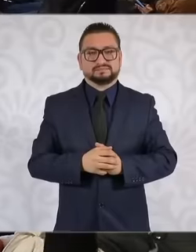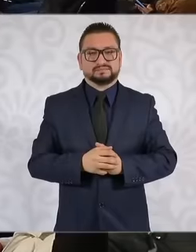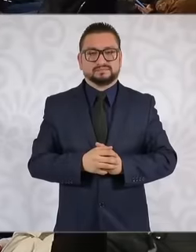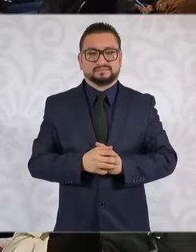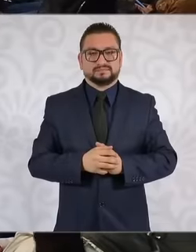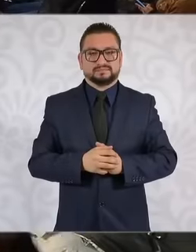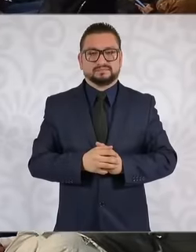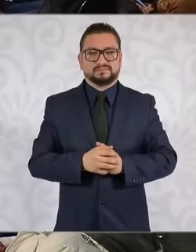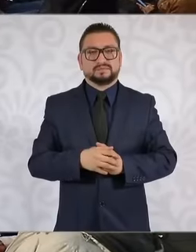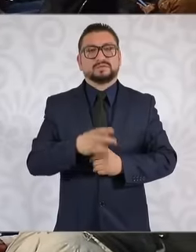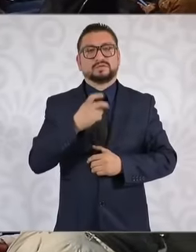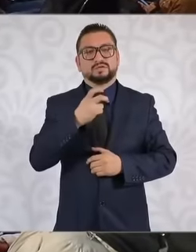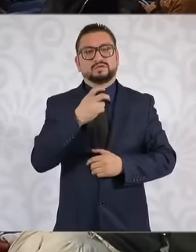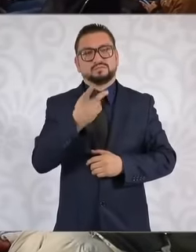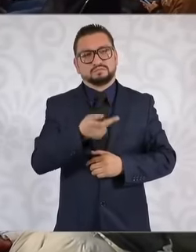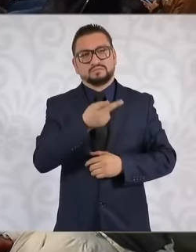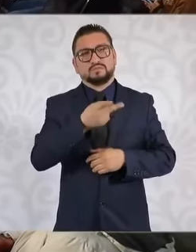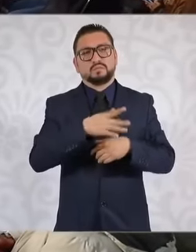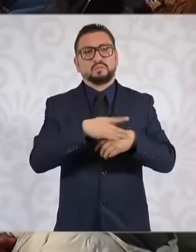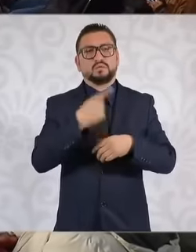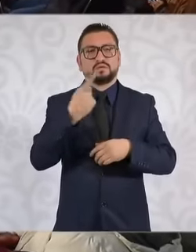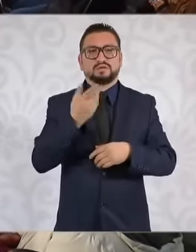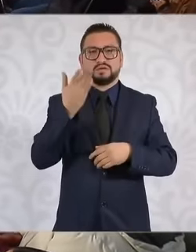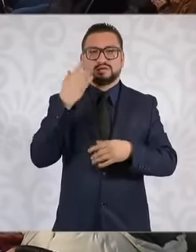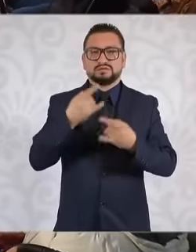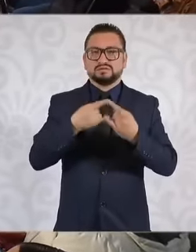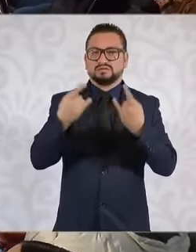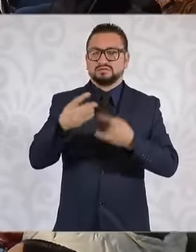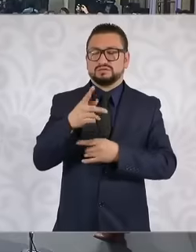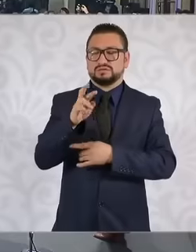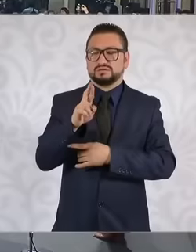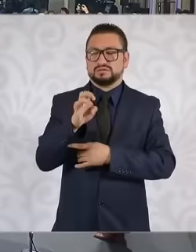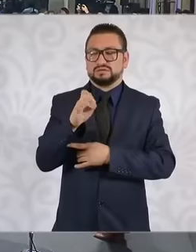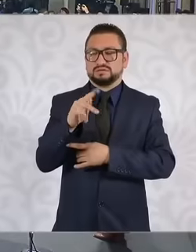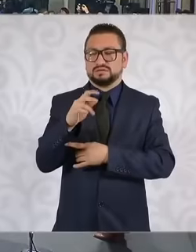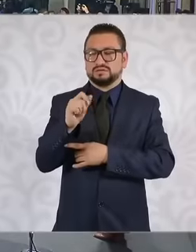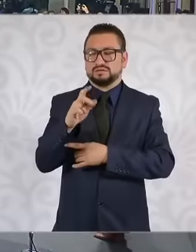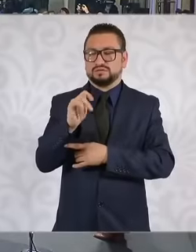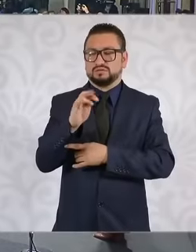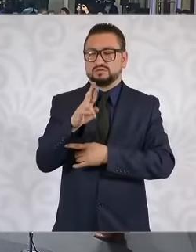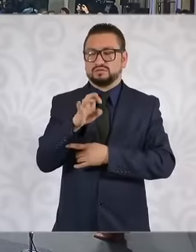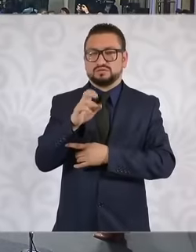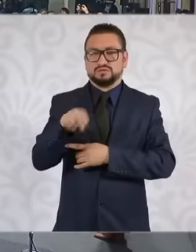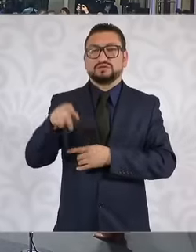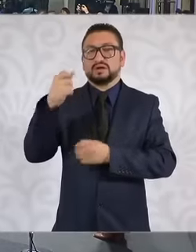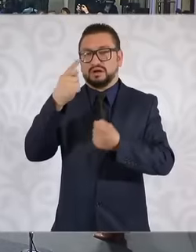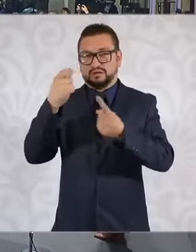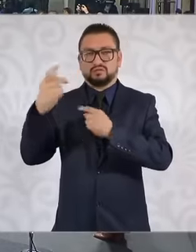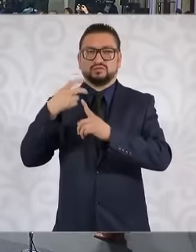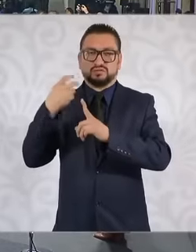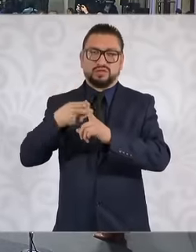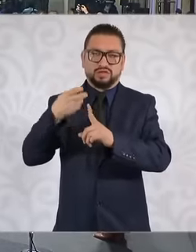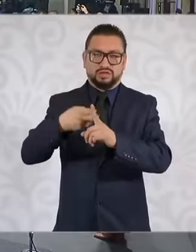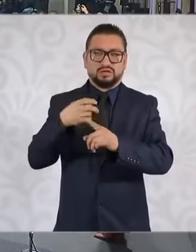was also mentioned a little in the case of Renata Turrent, there was some criticism there,